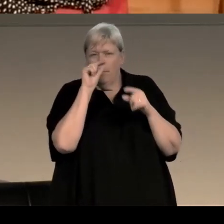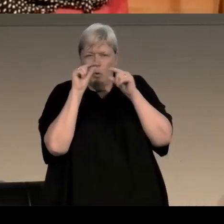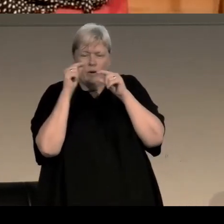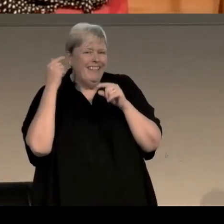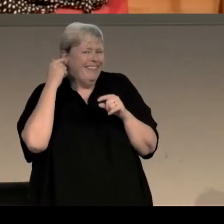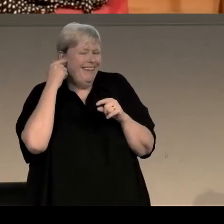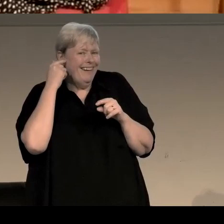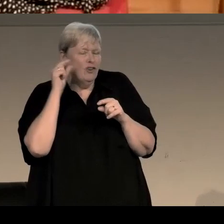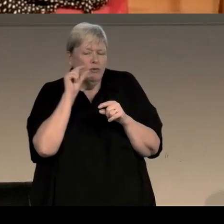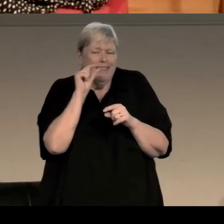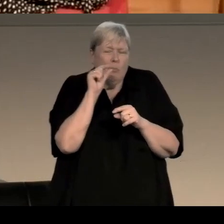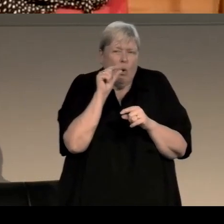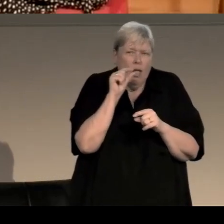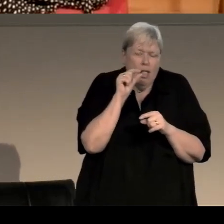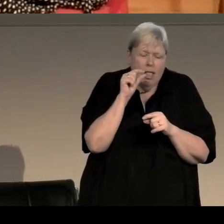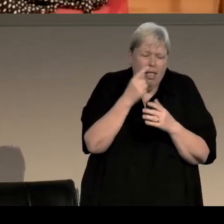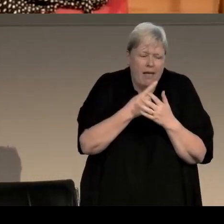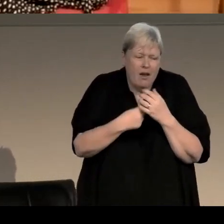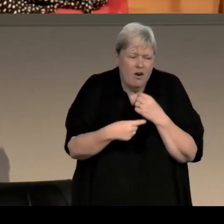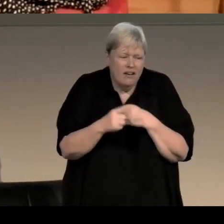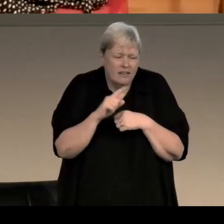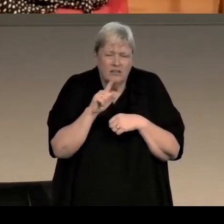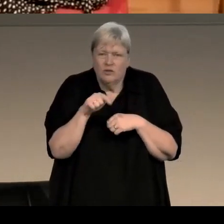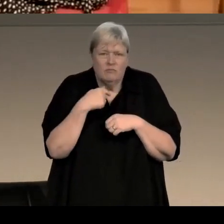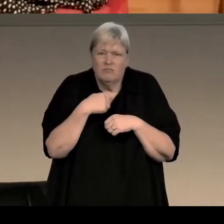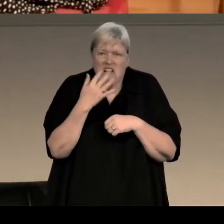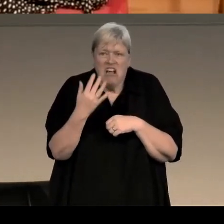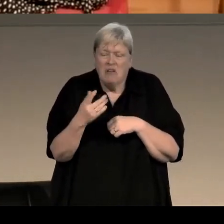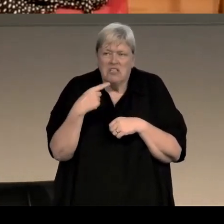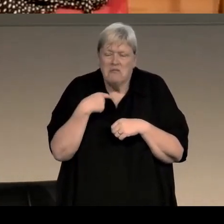it's so small that the original anatomist didn't even know to count it, and that bone